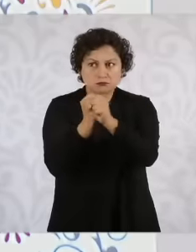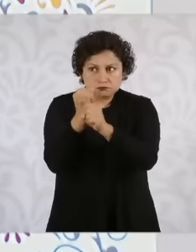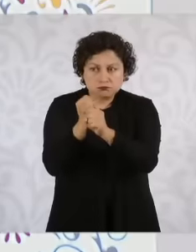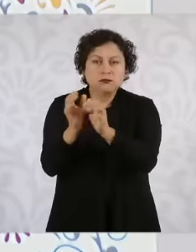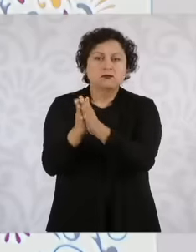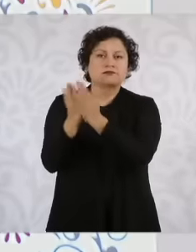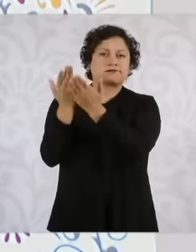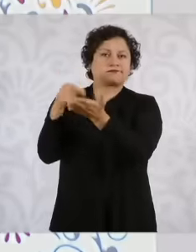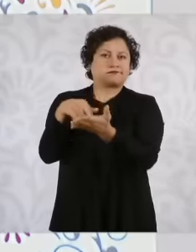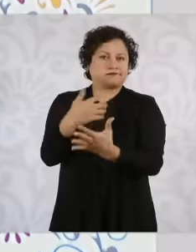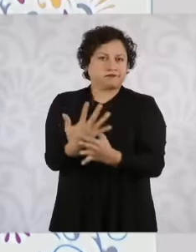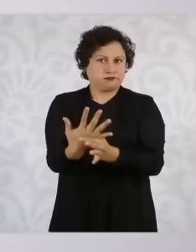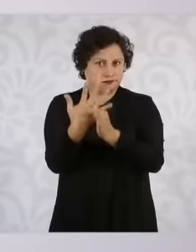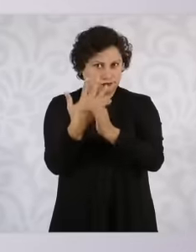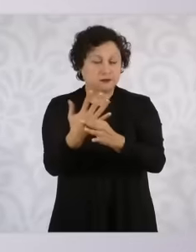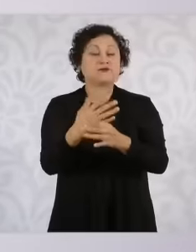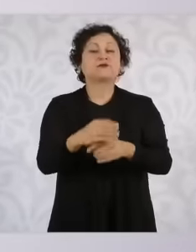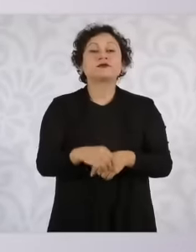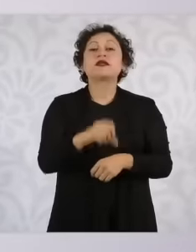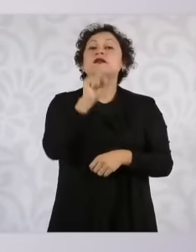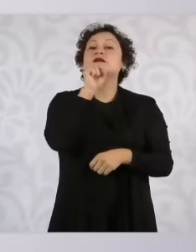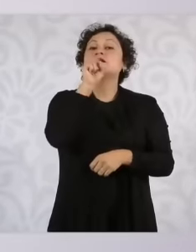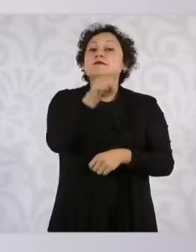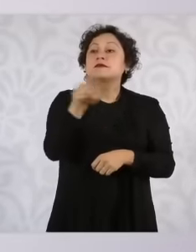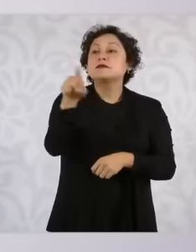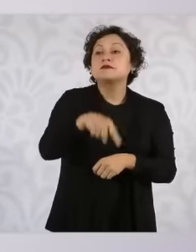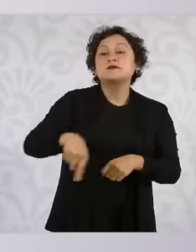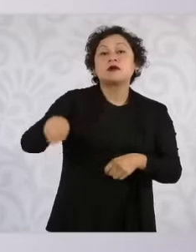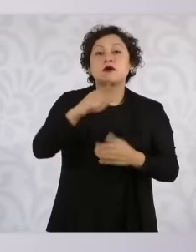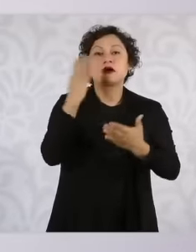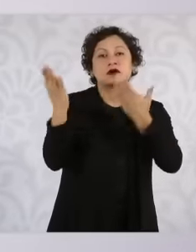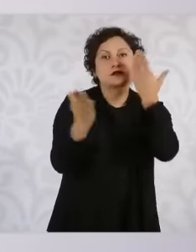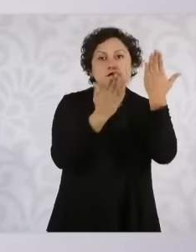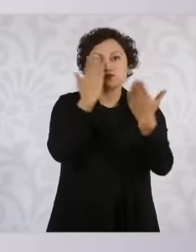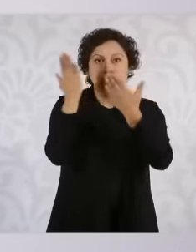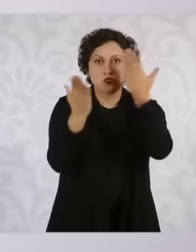have the possibility of studying that they have the possibility of developing in employment etcetera